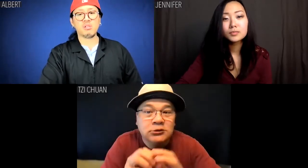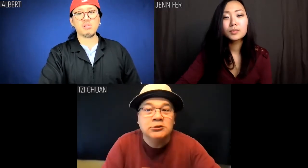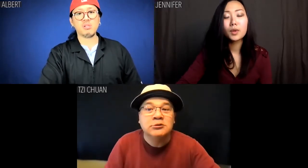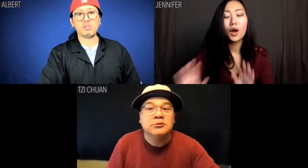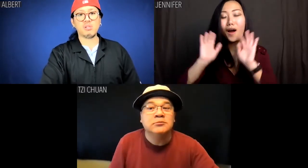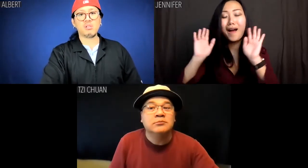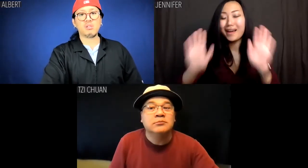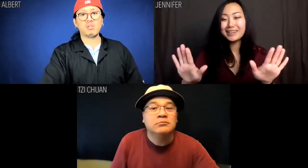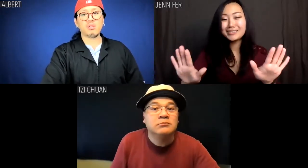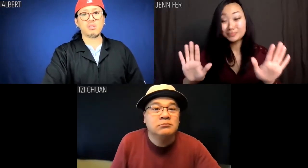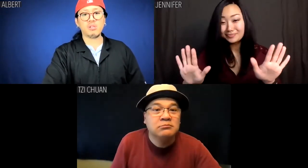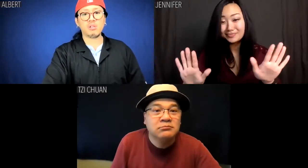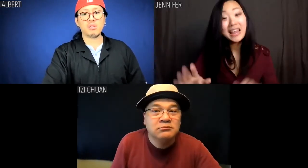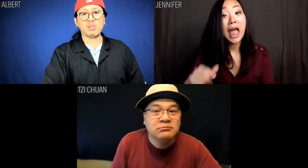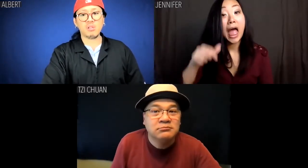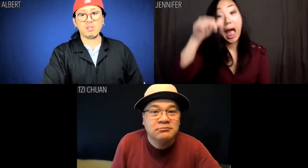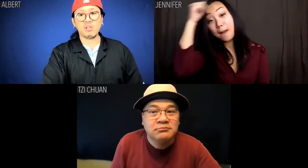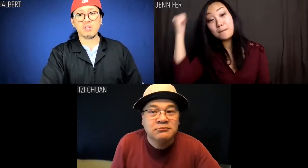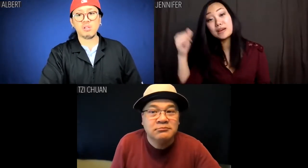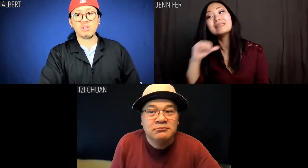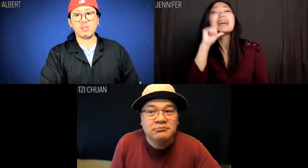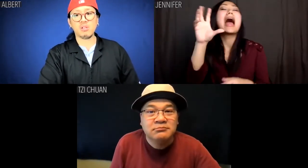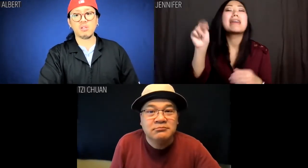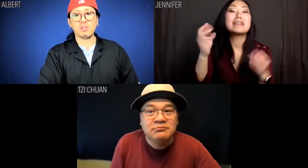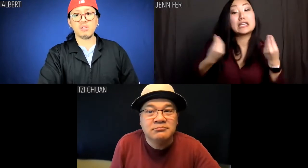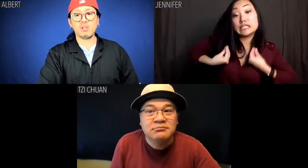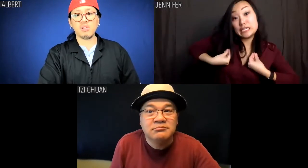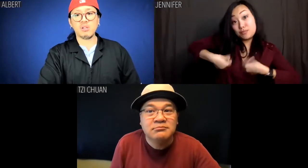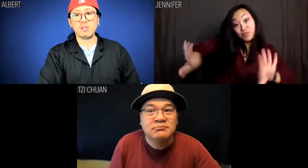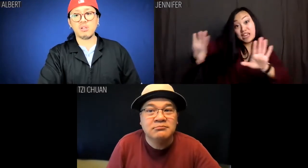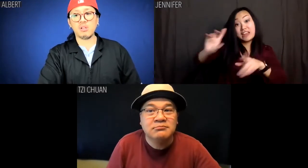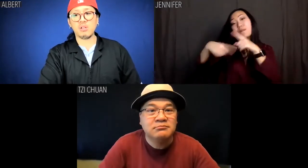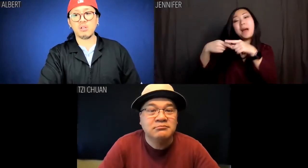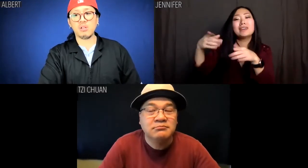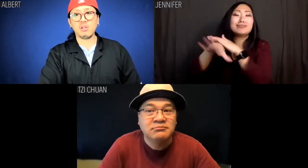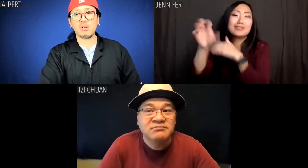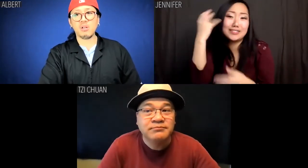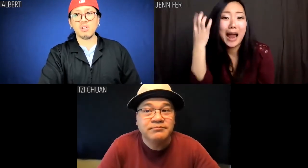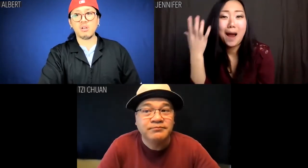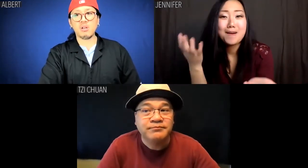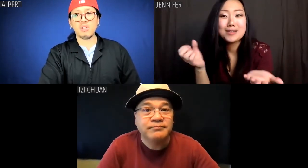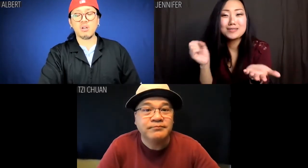Jennifer: Listen, buddy, Albert doesn't even debrief when he gets in the shower,